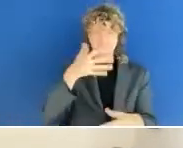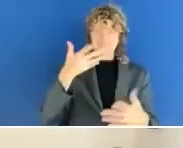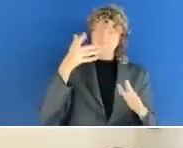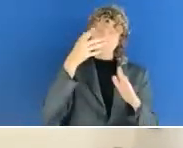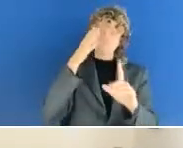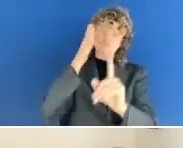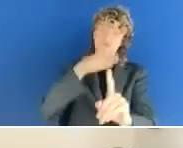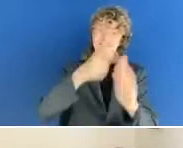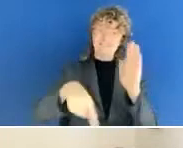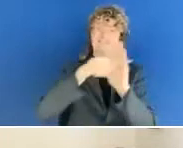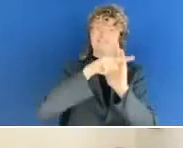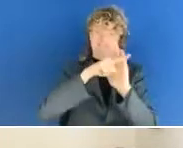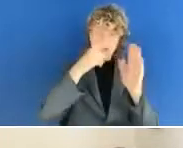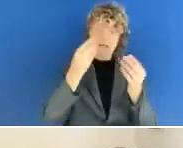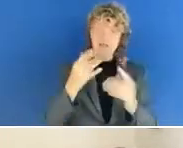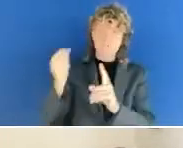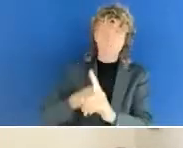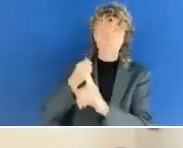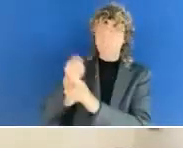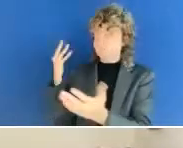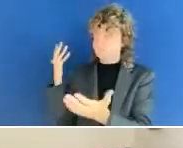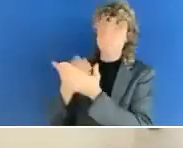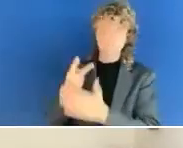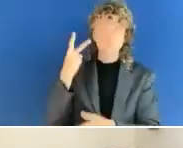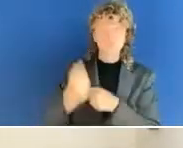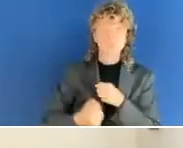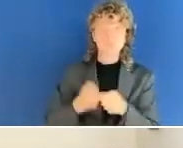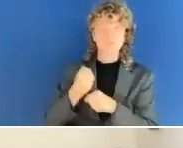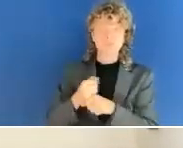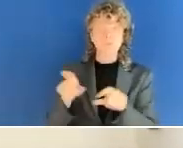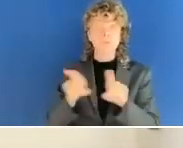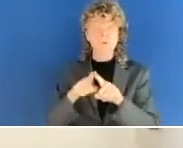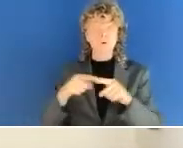So from Canada, in the past year or so, I have also had the opportunity to support them